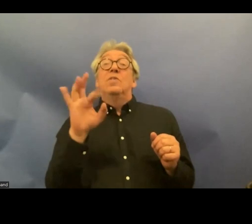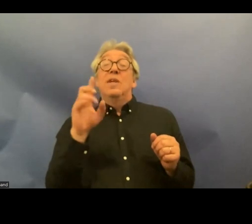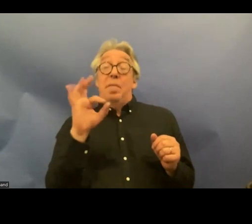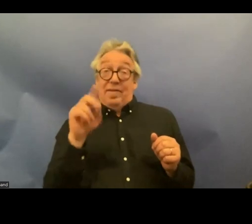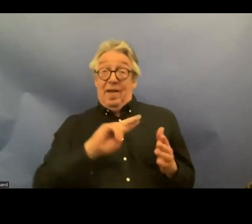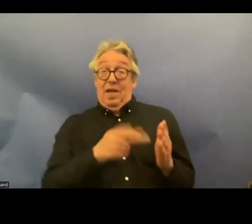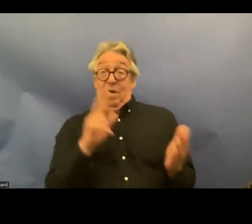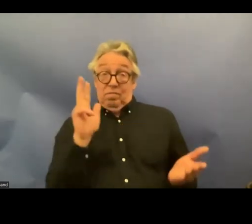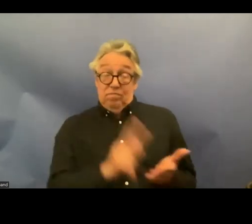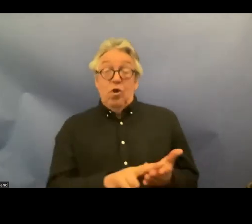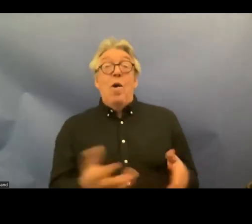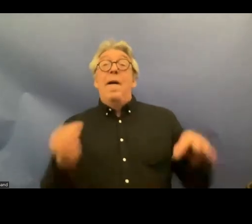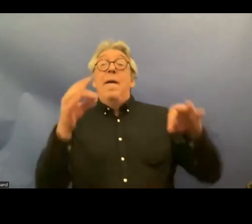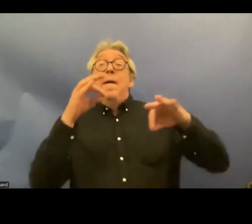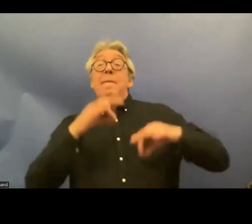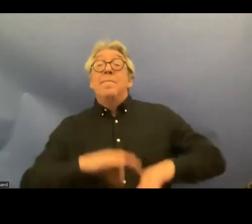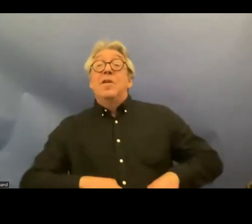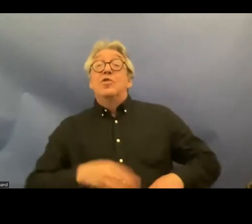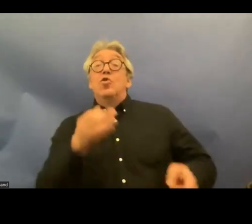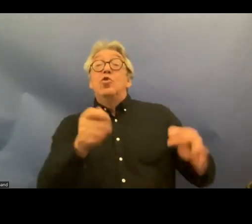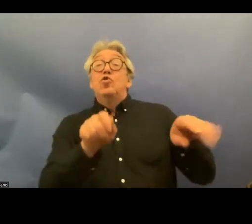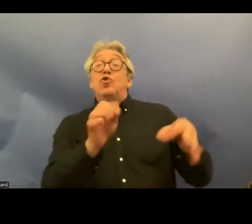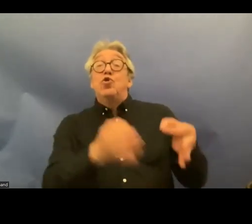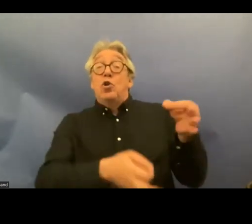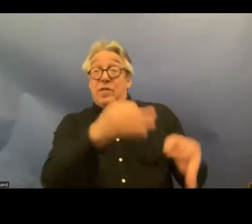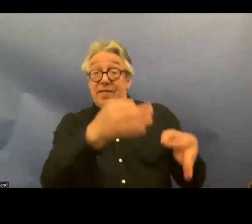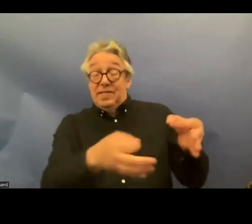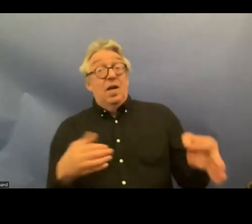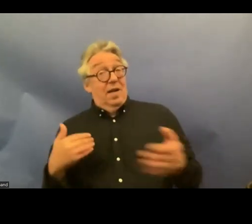the ministry of Justice in which disabled people's organizations plenty